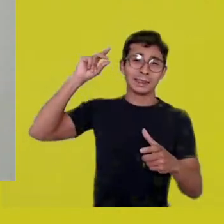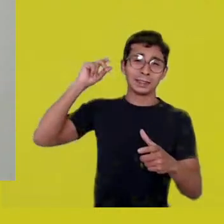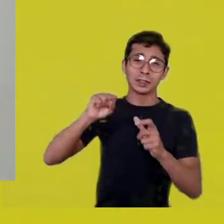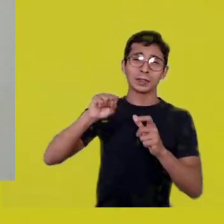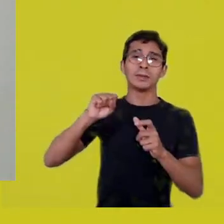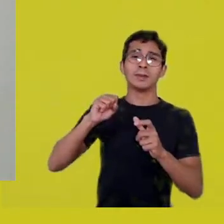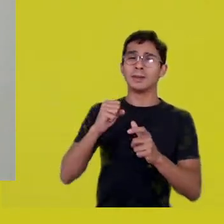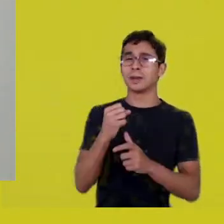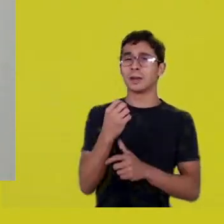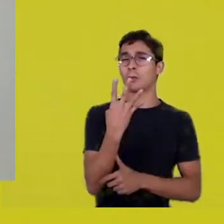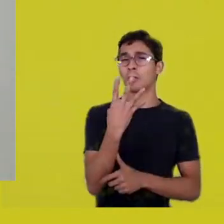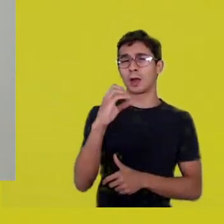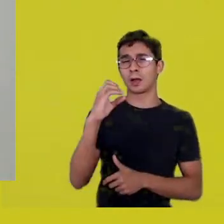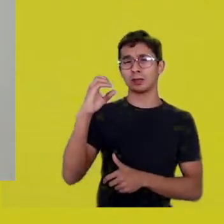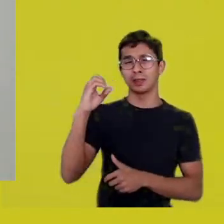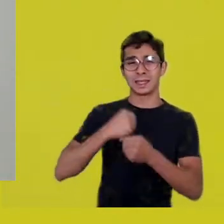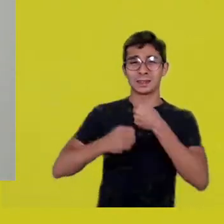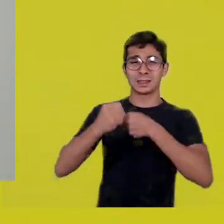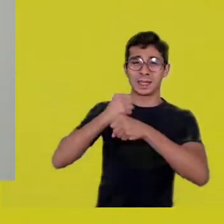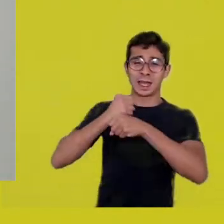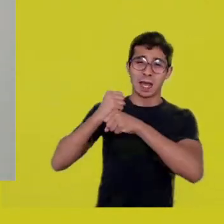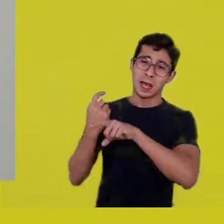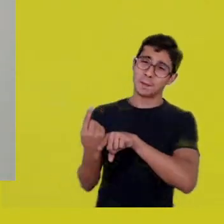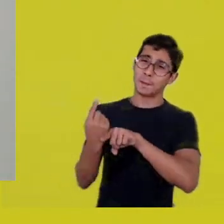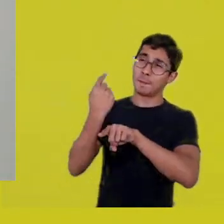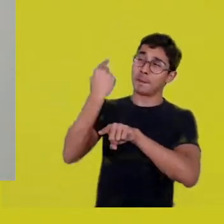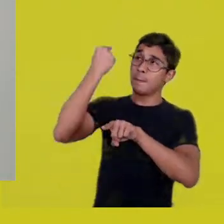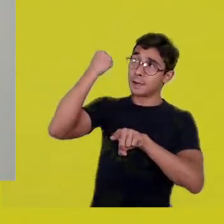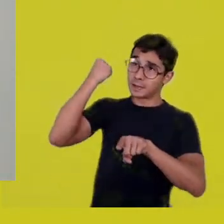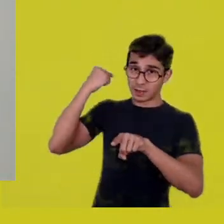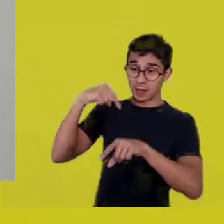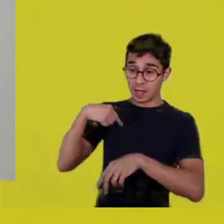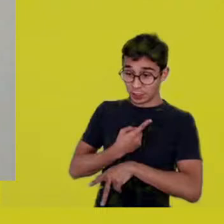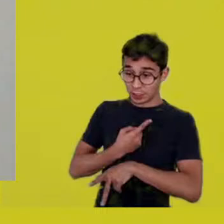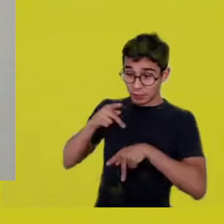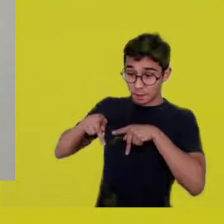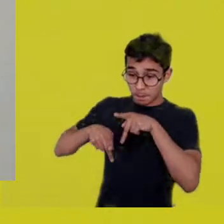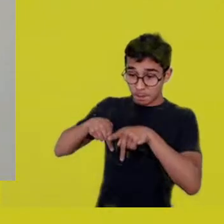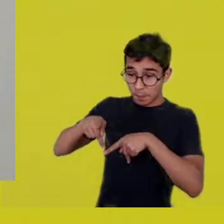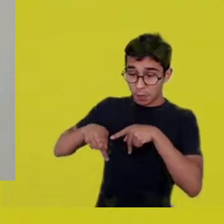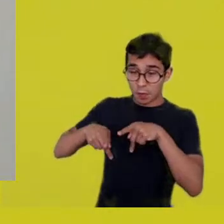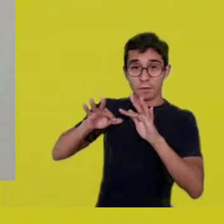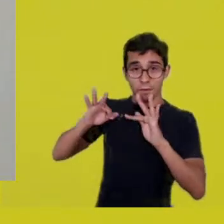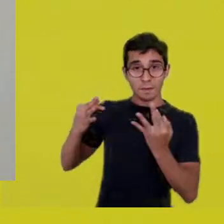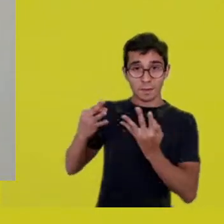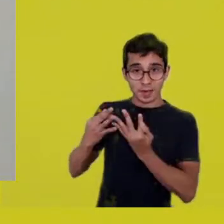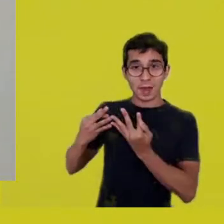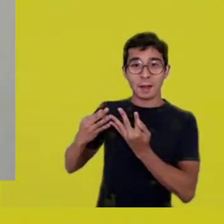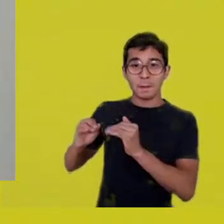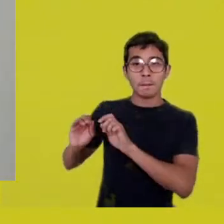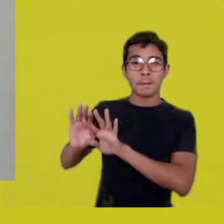our ancestors were migrating, they went through this place here, Rio Doce,